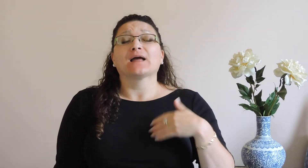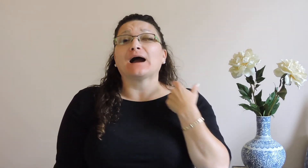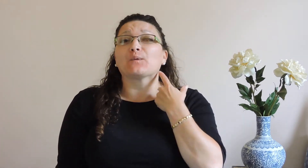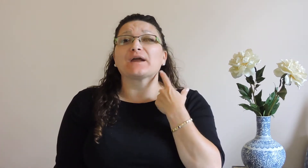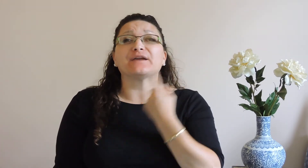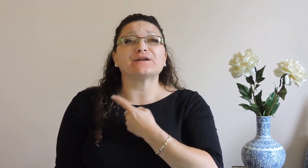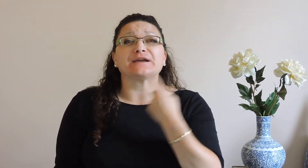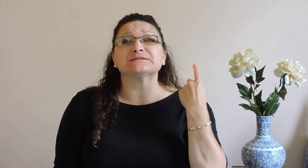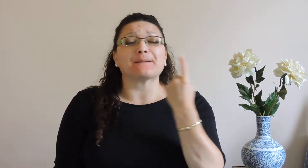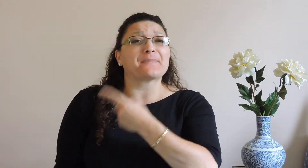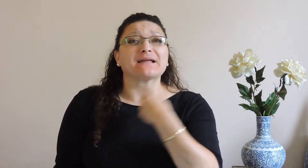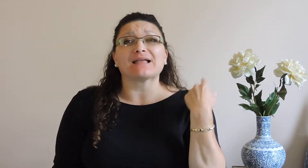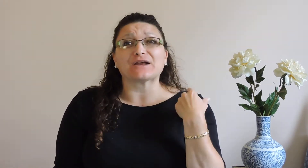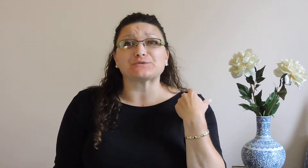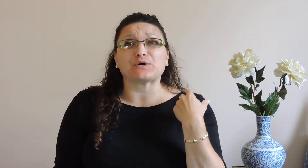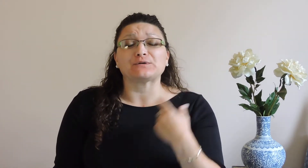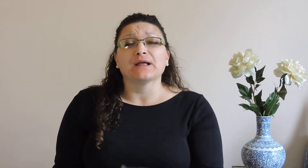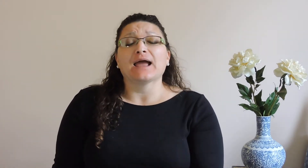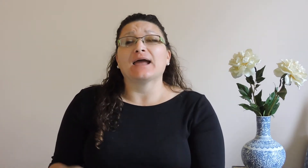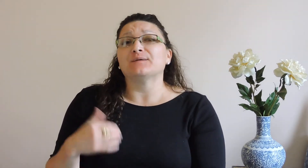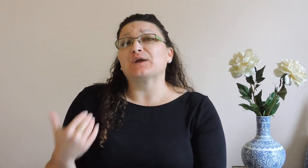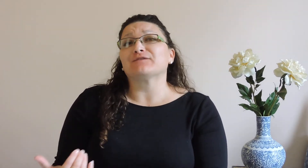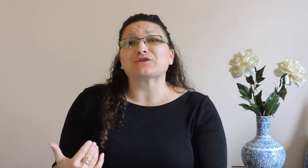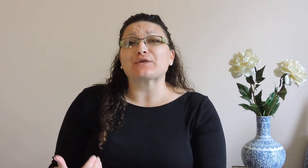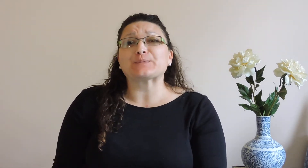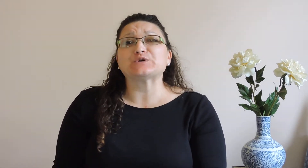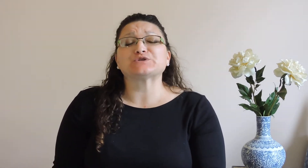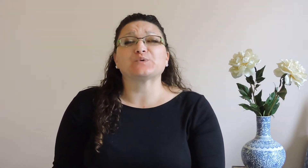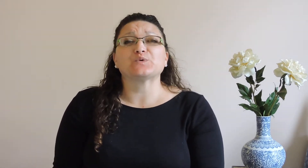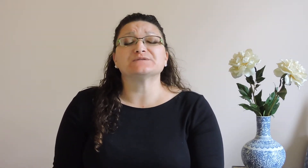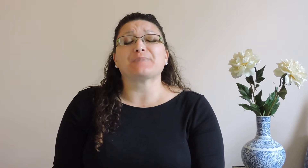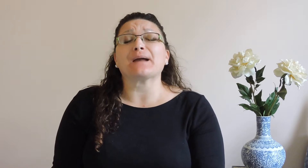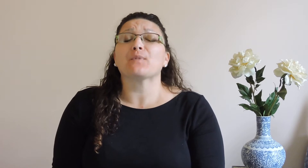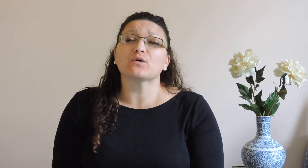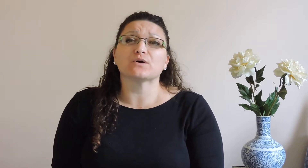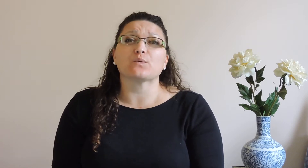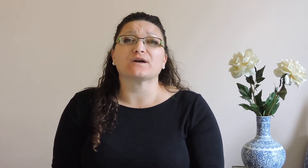I wear hearing aids I'm bilateral and we have another person who is bi-molar where